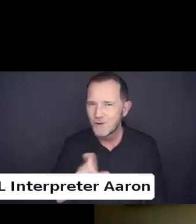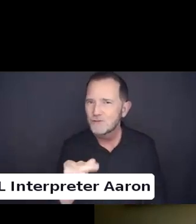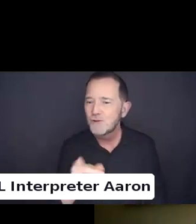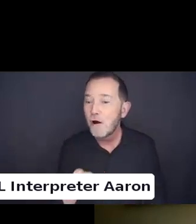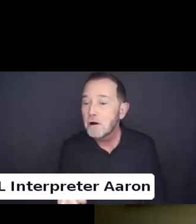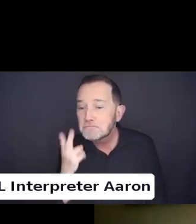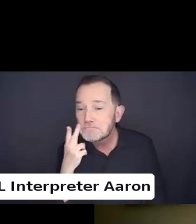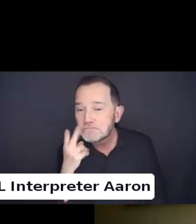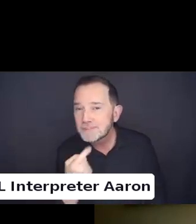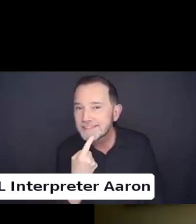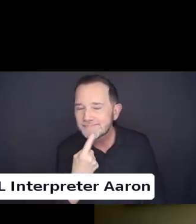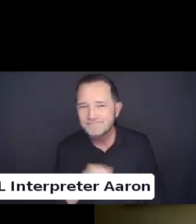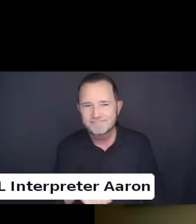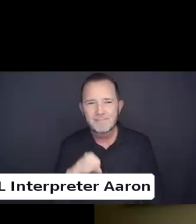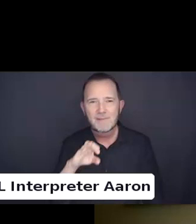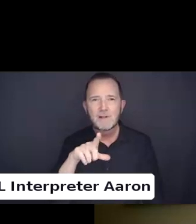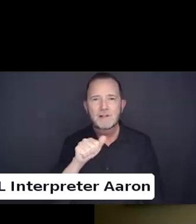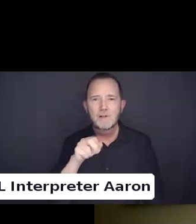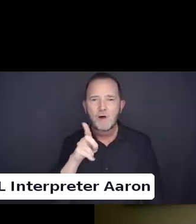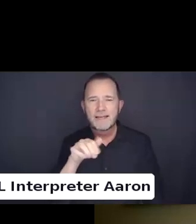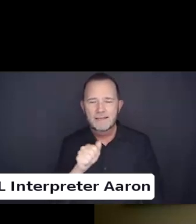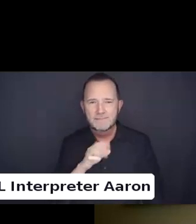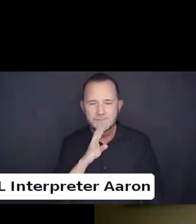Especially since the amendments act of 2008.